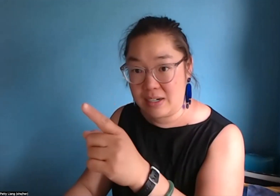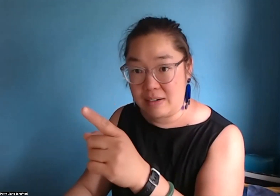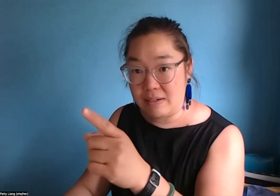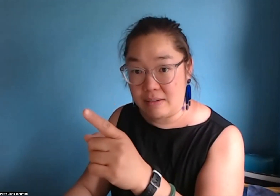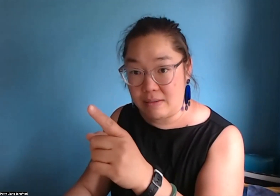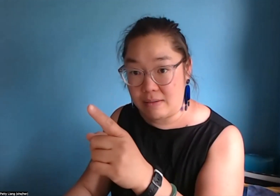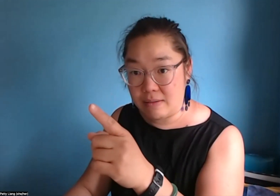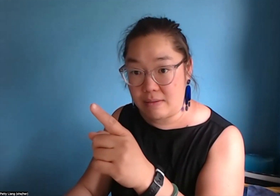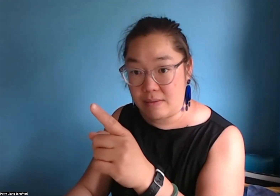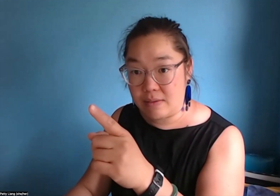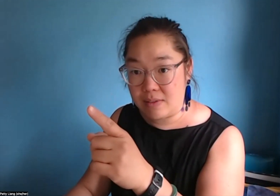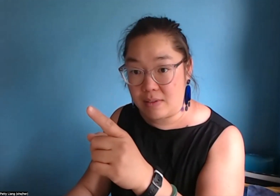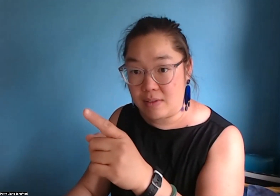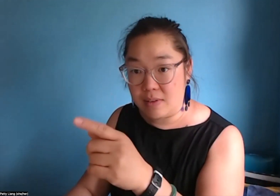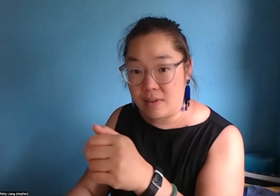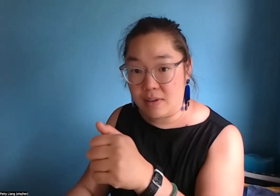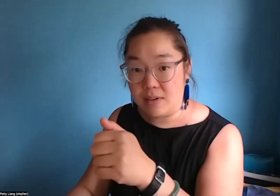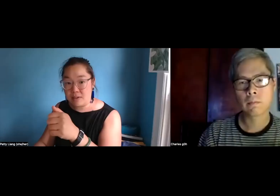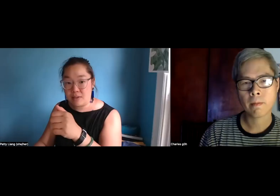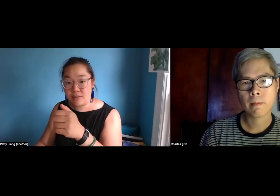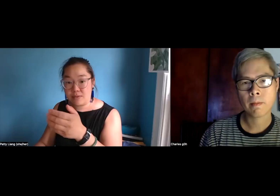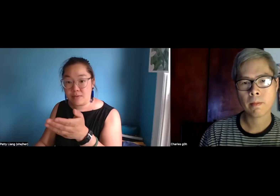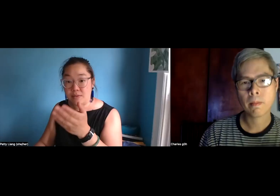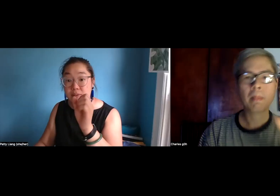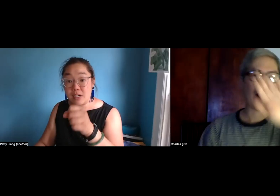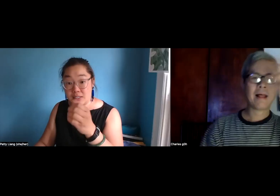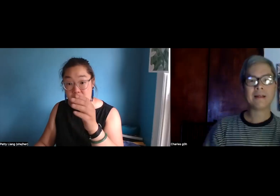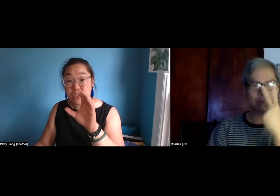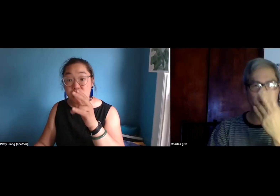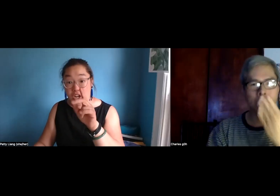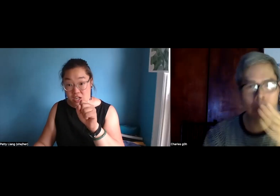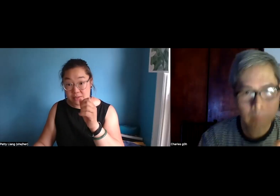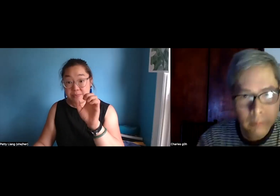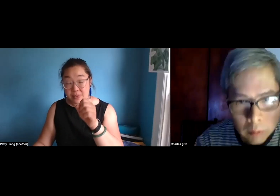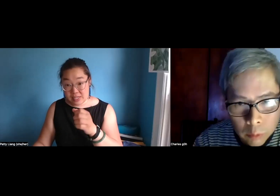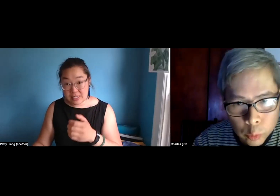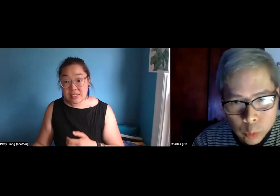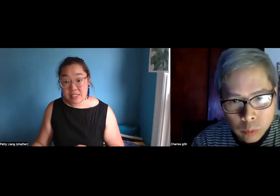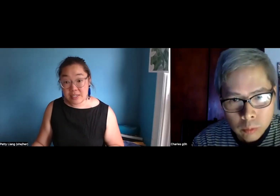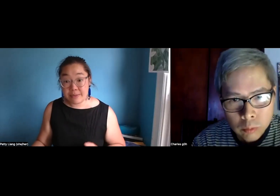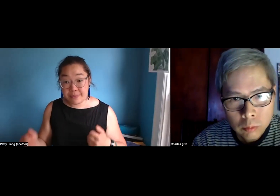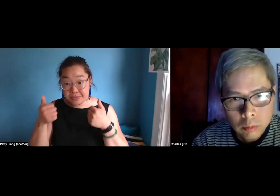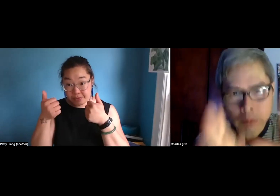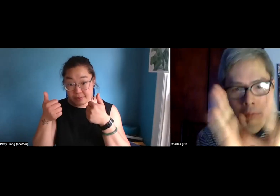Okay, and I I see you. I see that you have a question, and let me go and spotlight you, Charles. Go ahead.